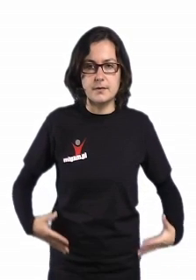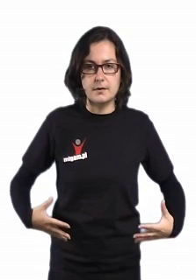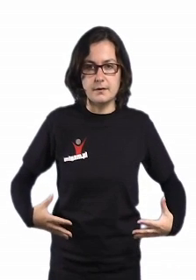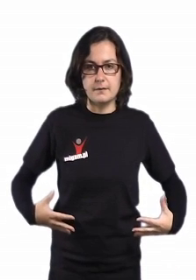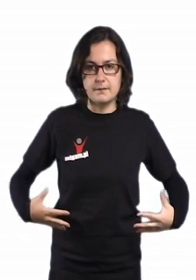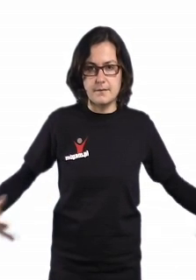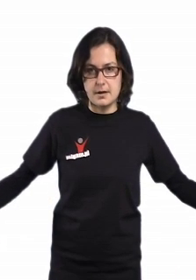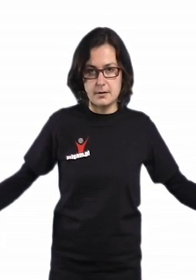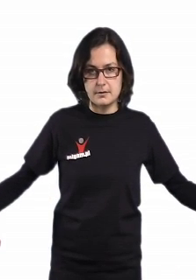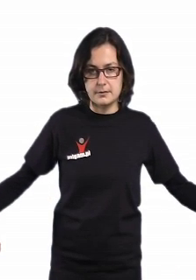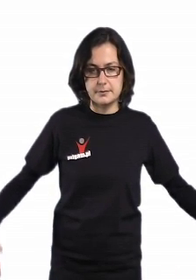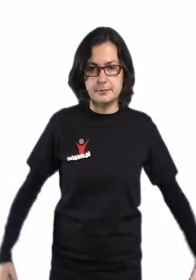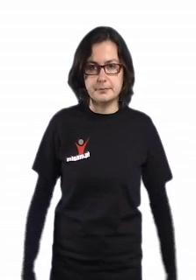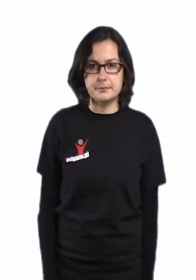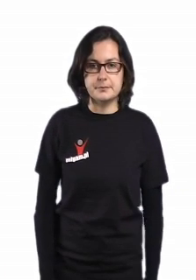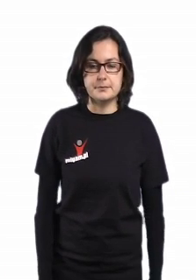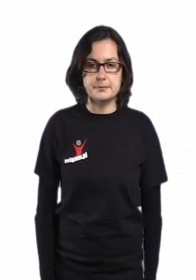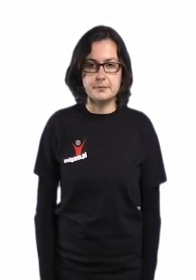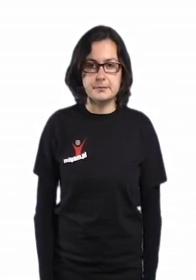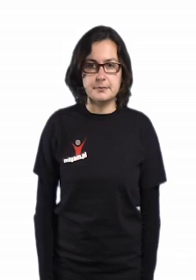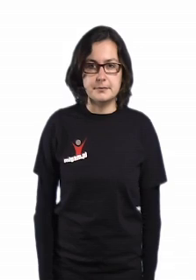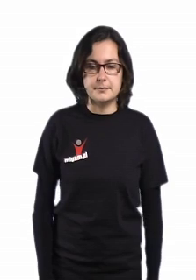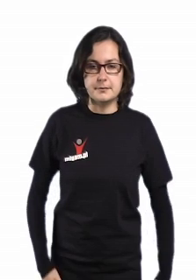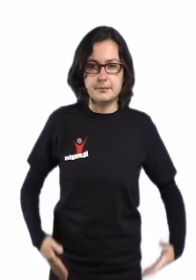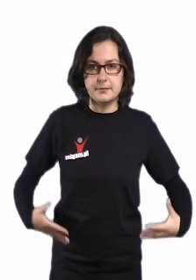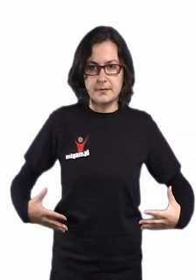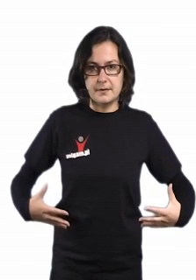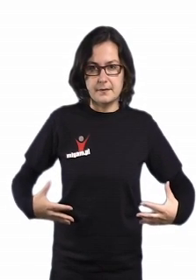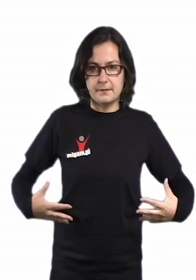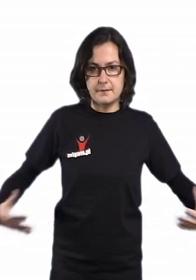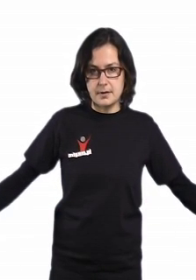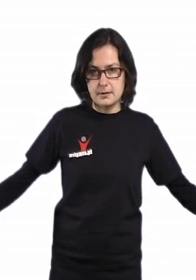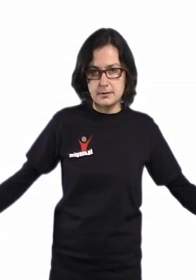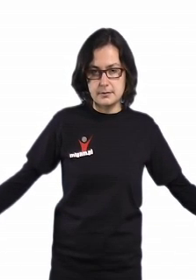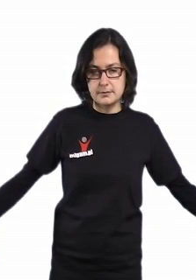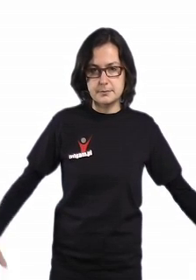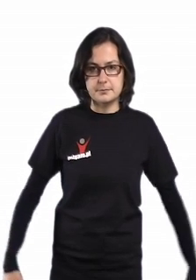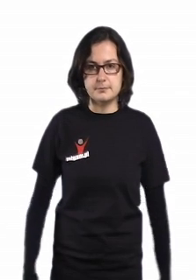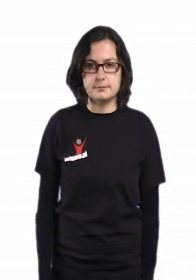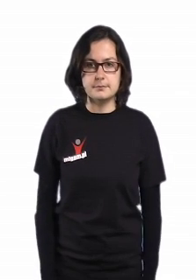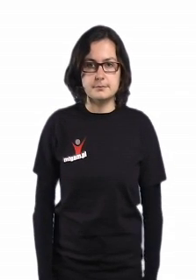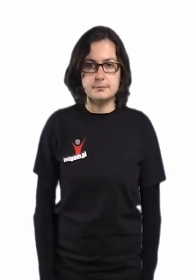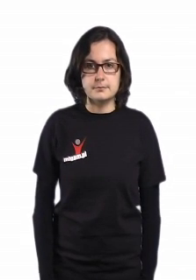FAT